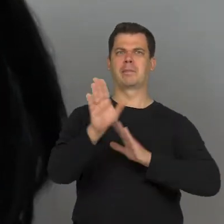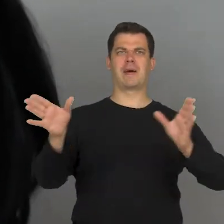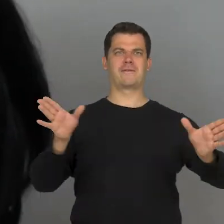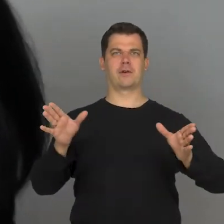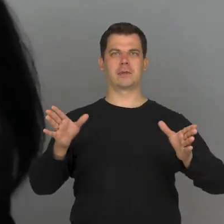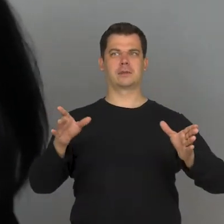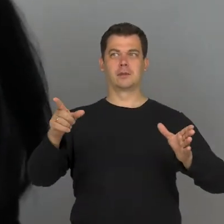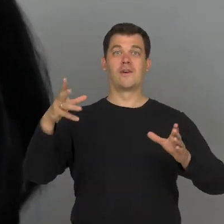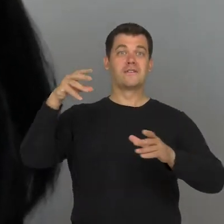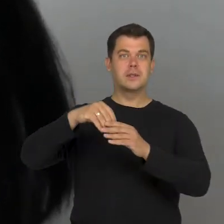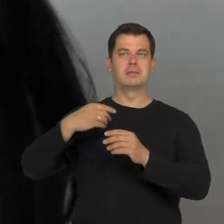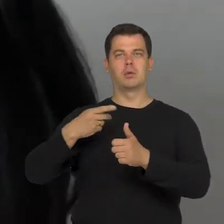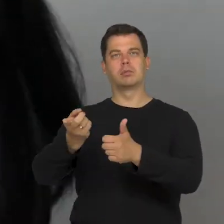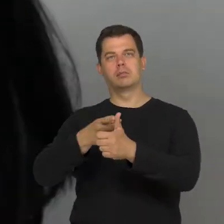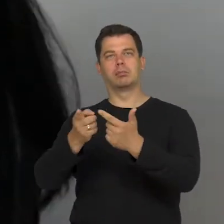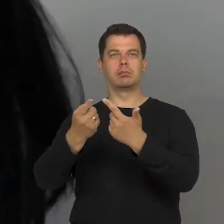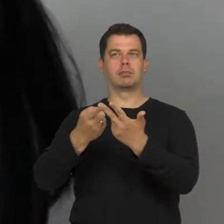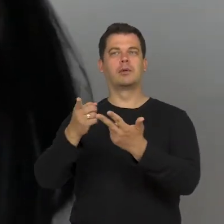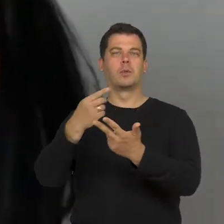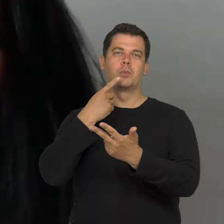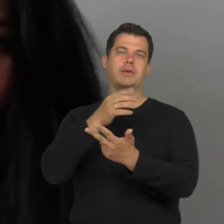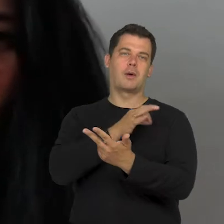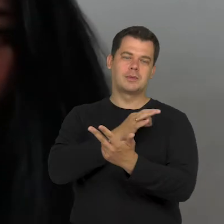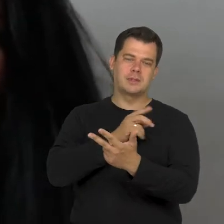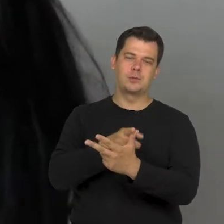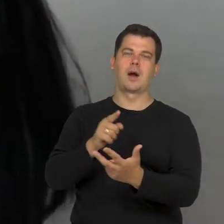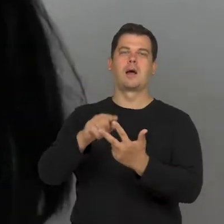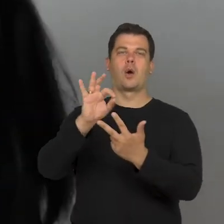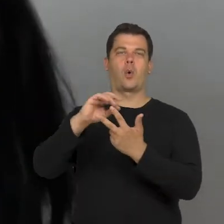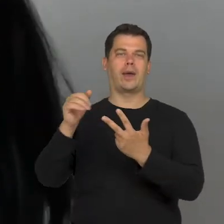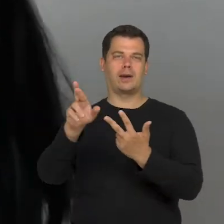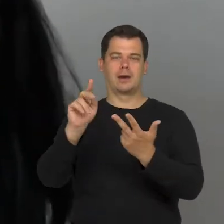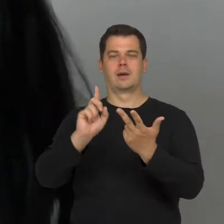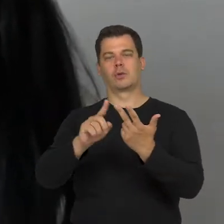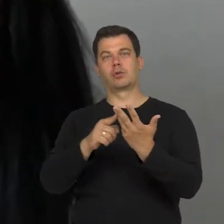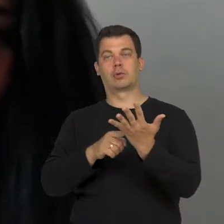where someone was said to belong to a specific type of an image or it was visible,